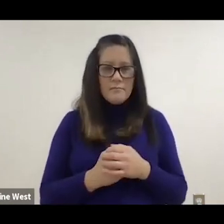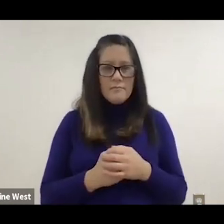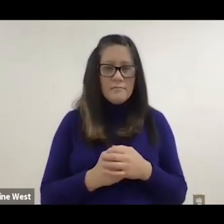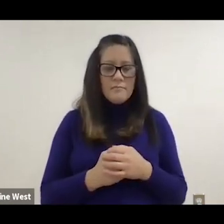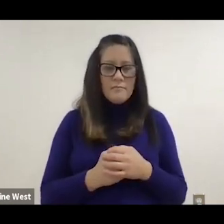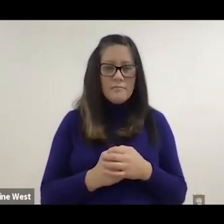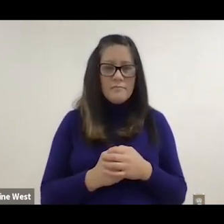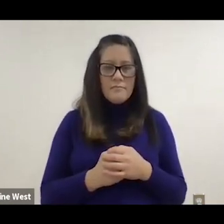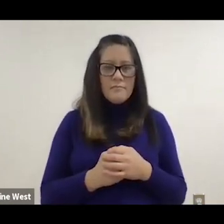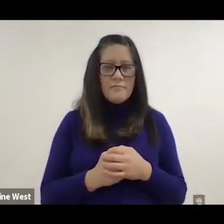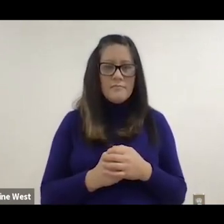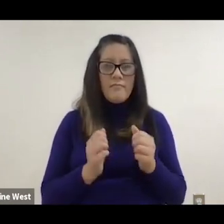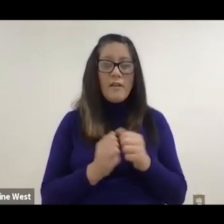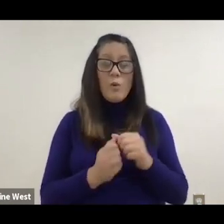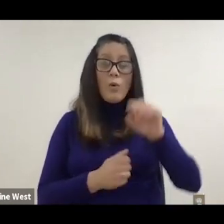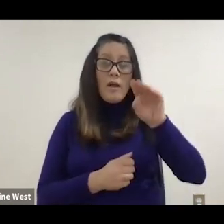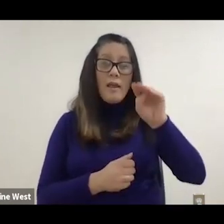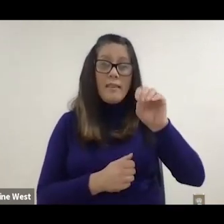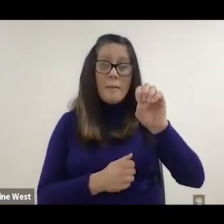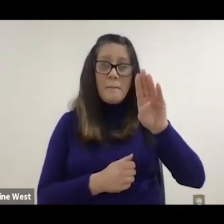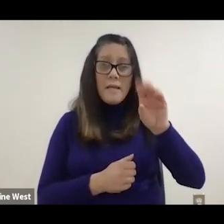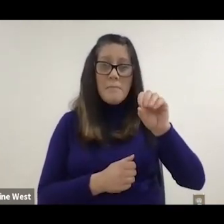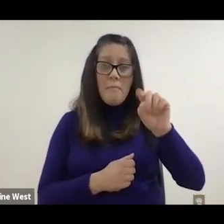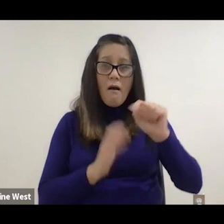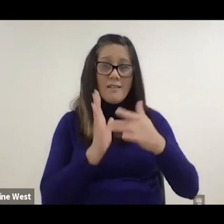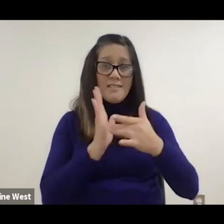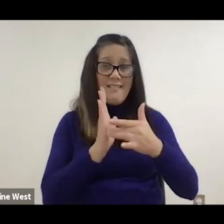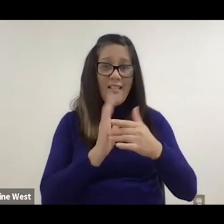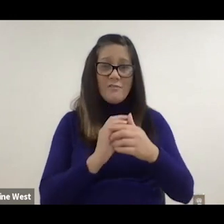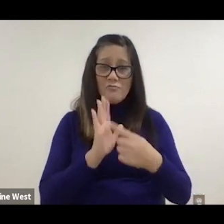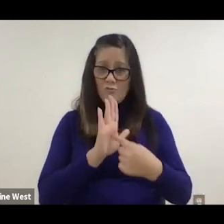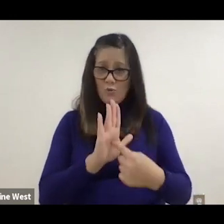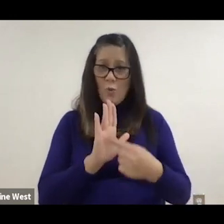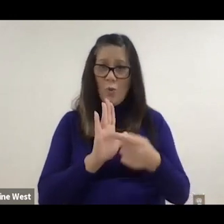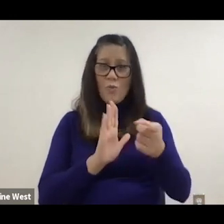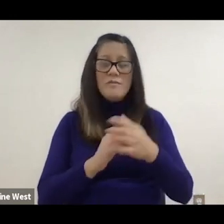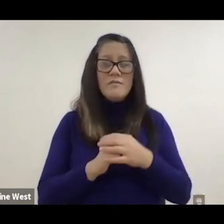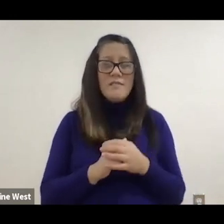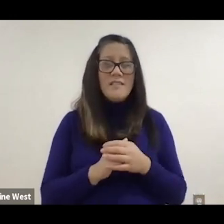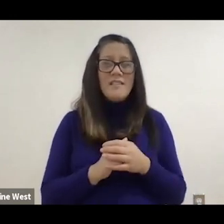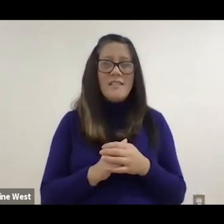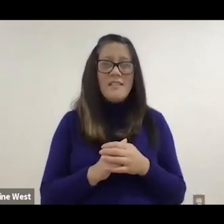And so with our MEBot. This is kind of. It shows you that.